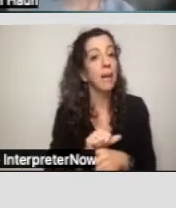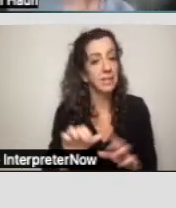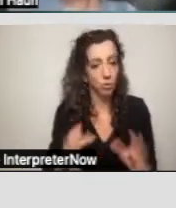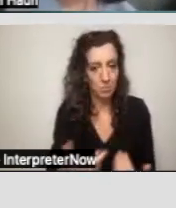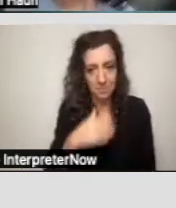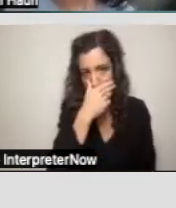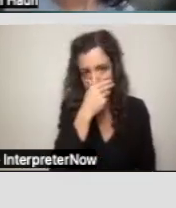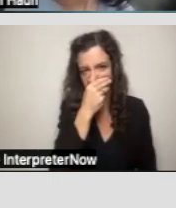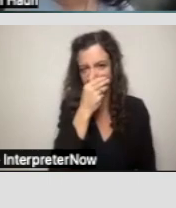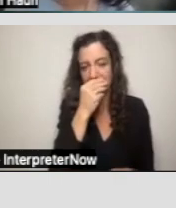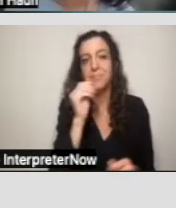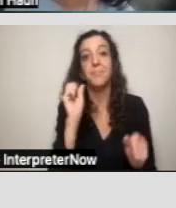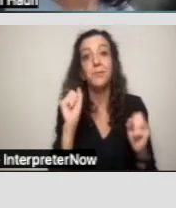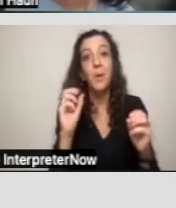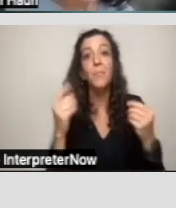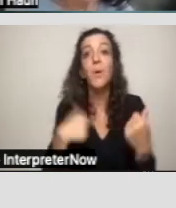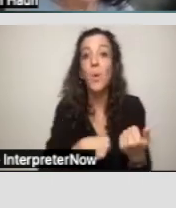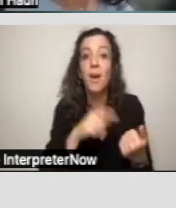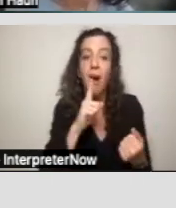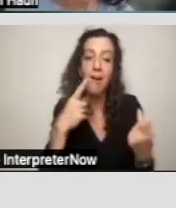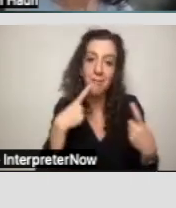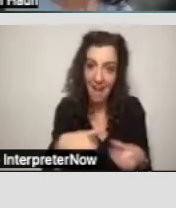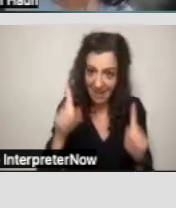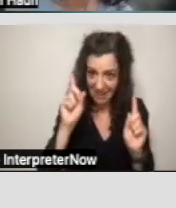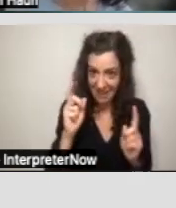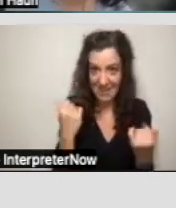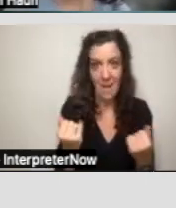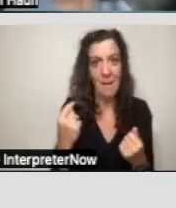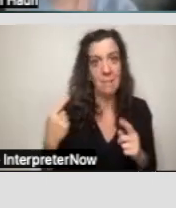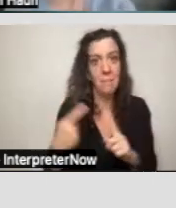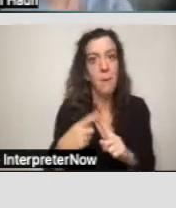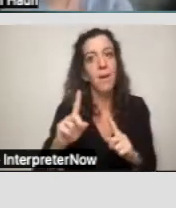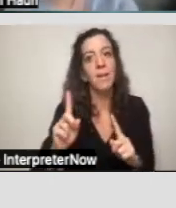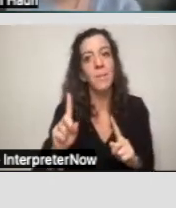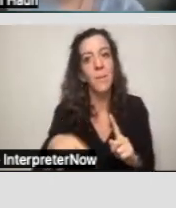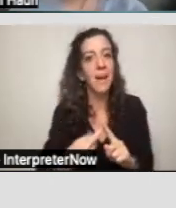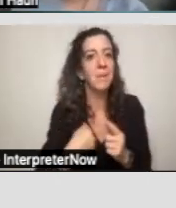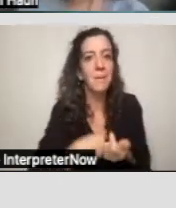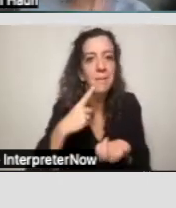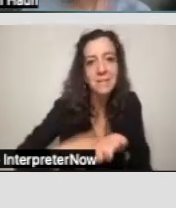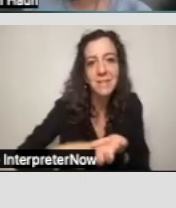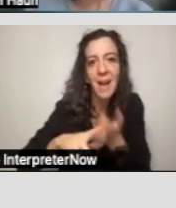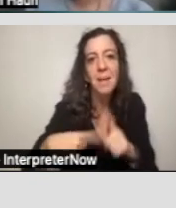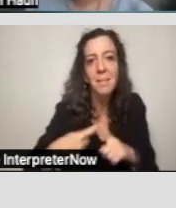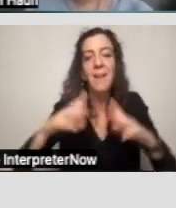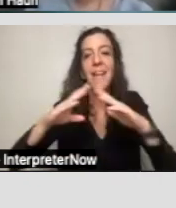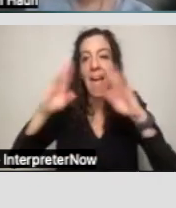So, we are finally at the point where we are going to talk about housing-specific services